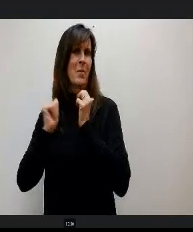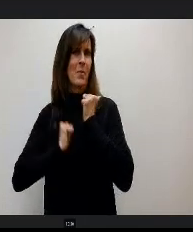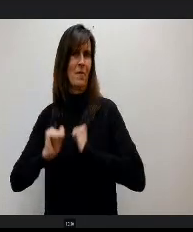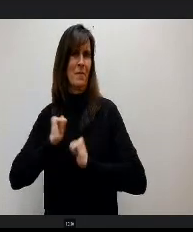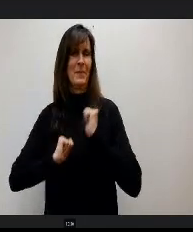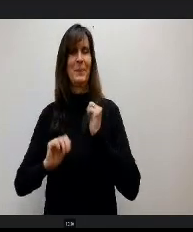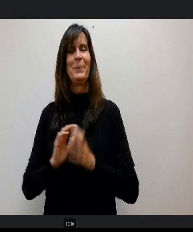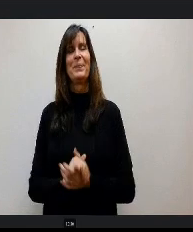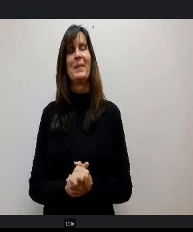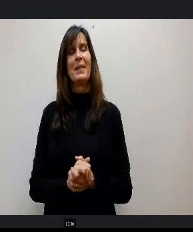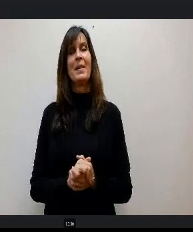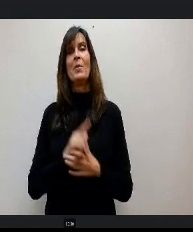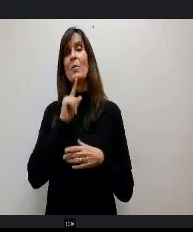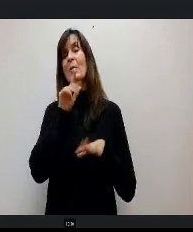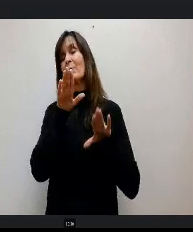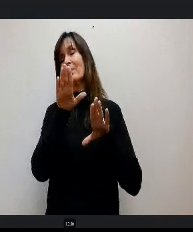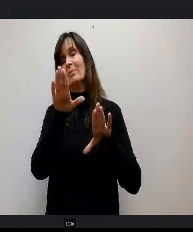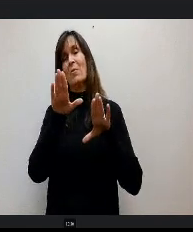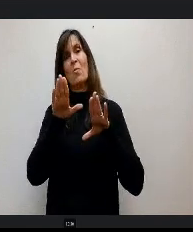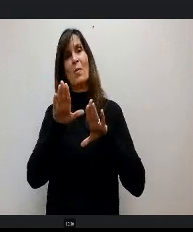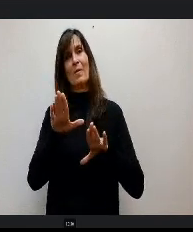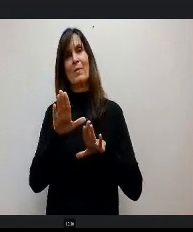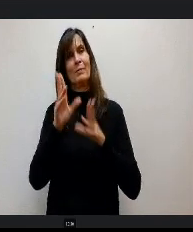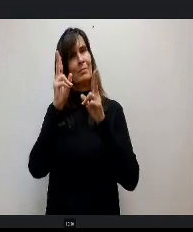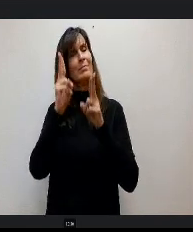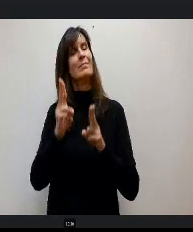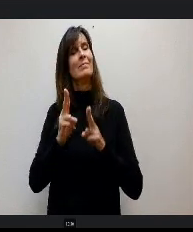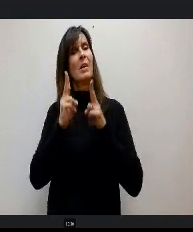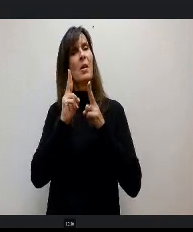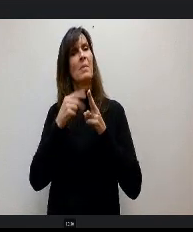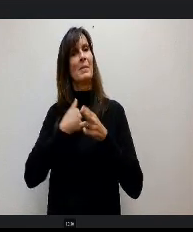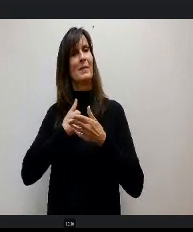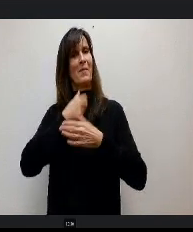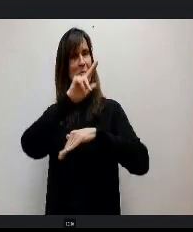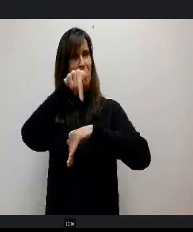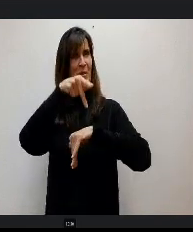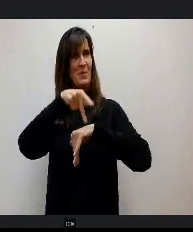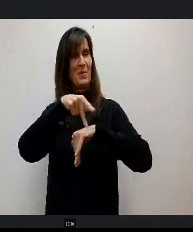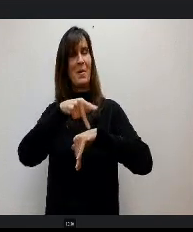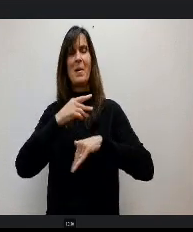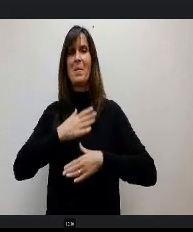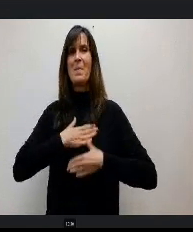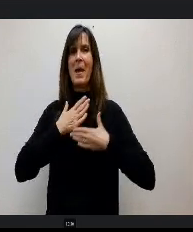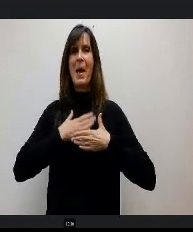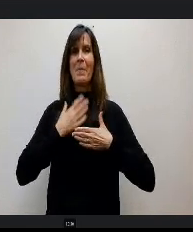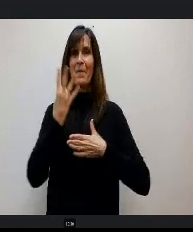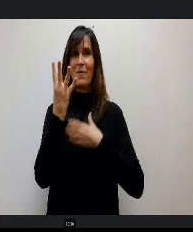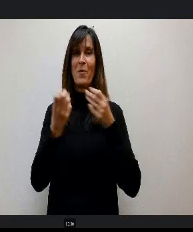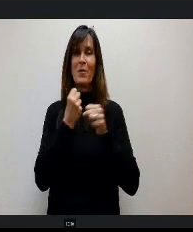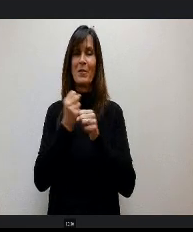It's been great, great privilege to be the principal of this program. I'm glad I got to do it for the last four years and I'm